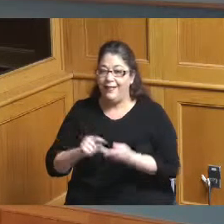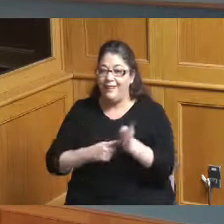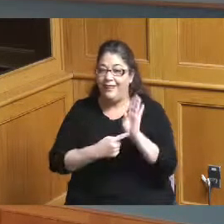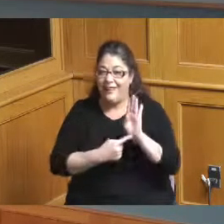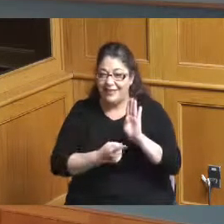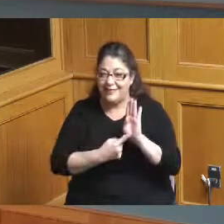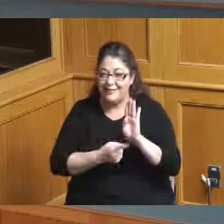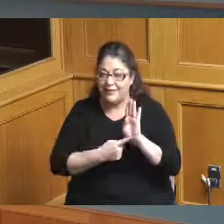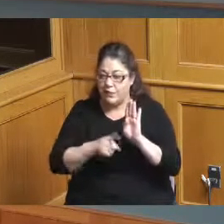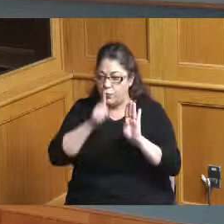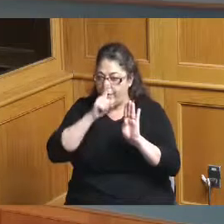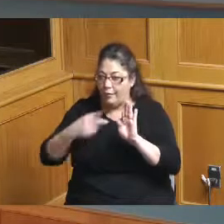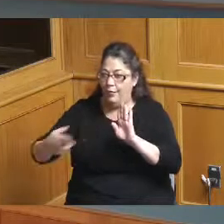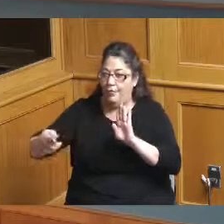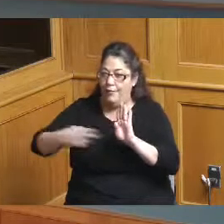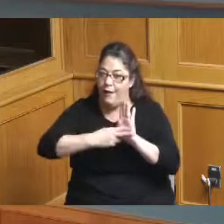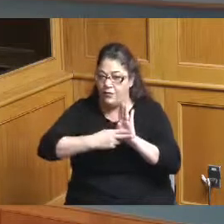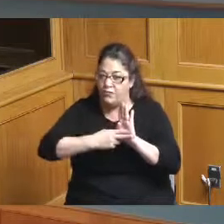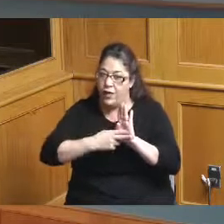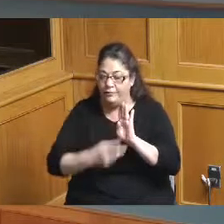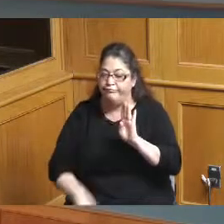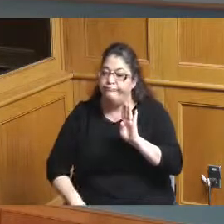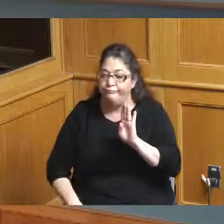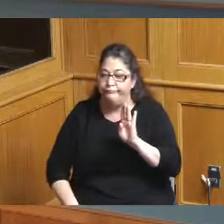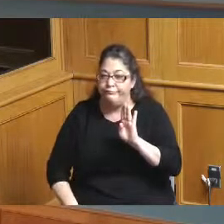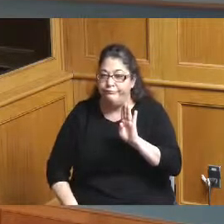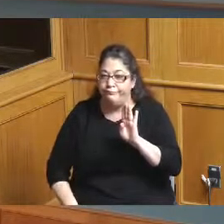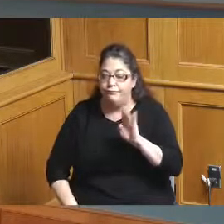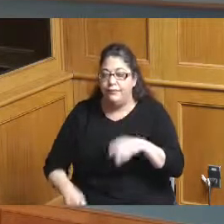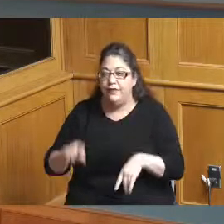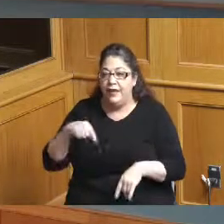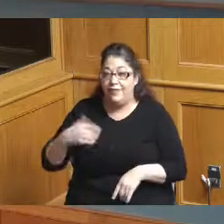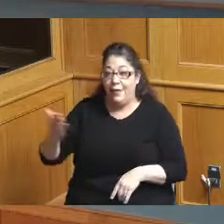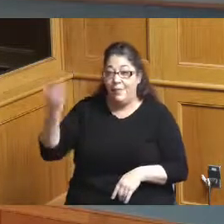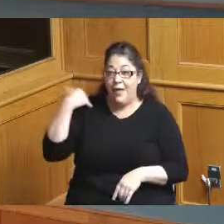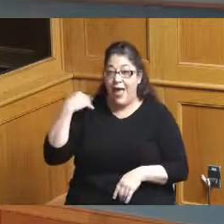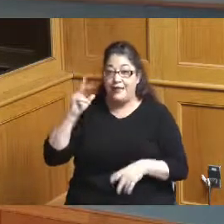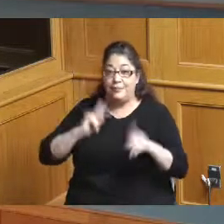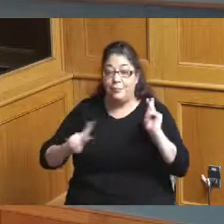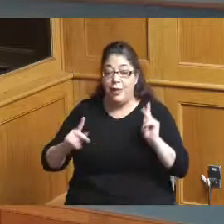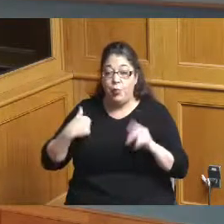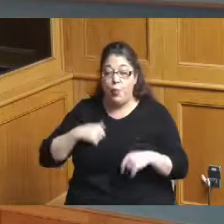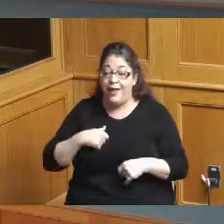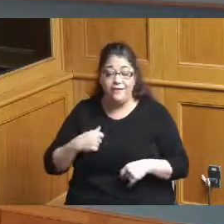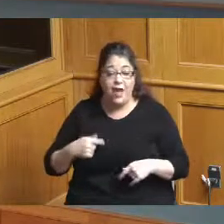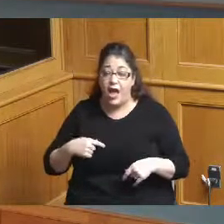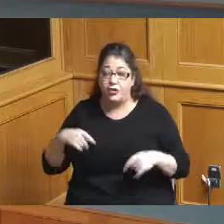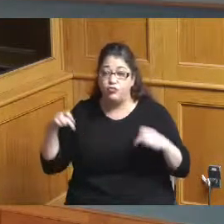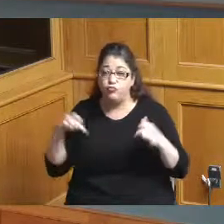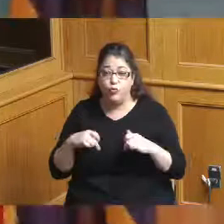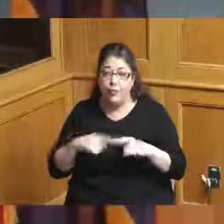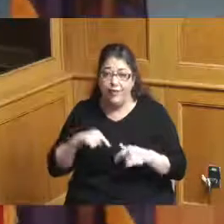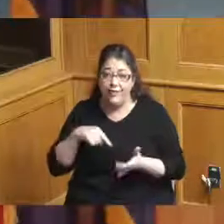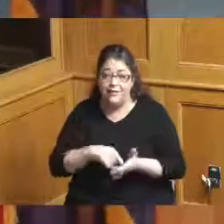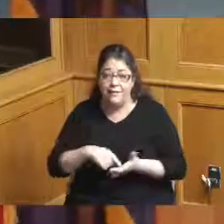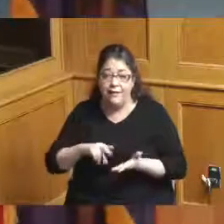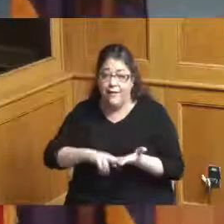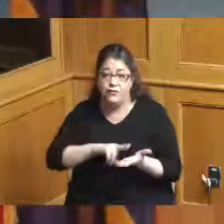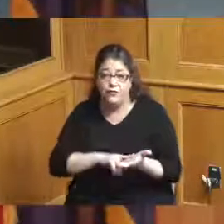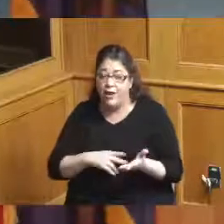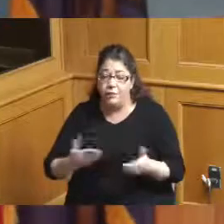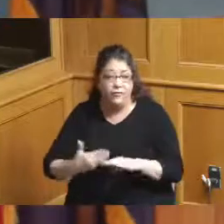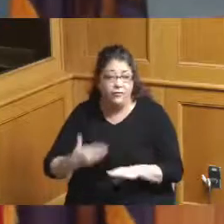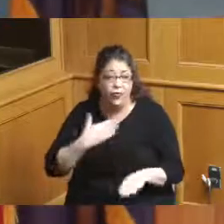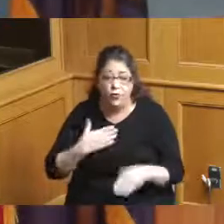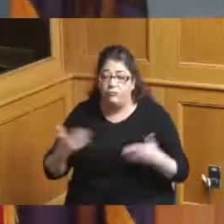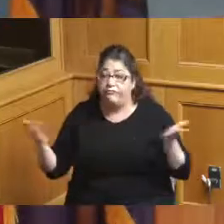and in the past this is where the people have gotten screwed on the contracts and and that's why